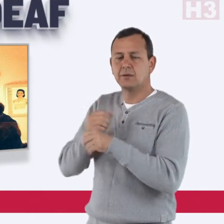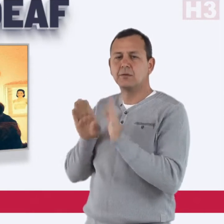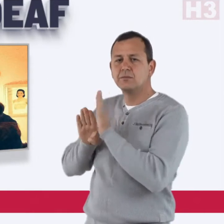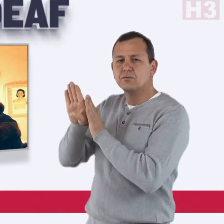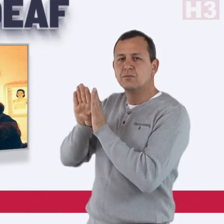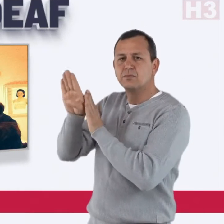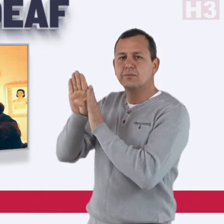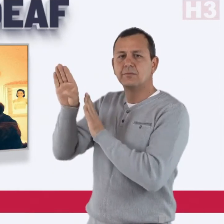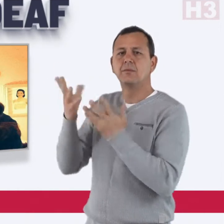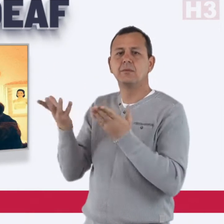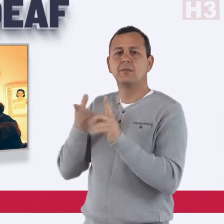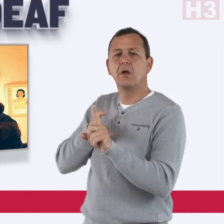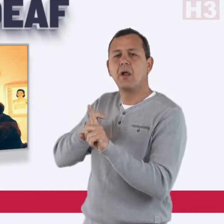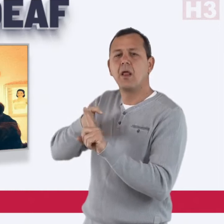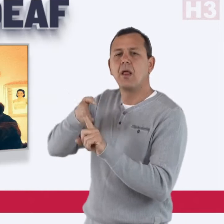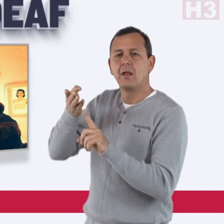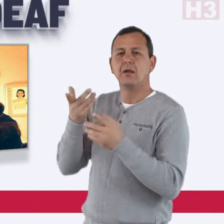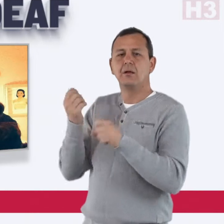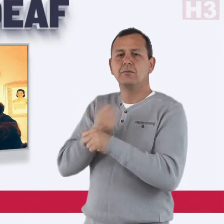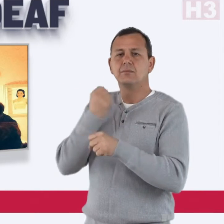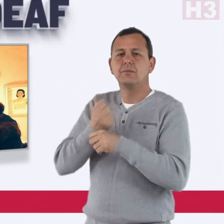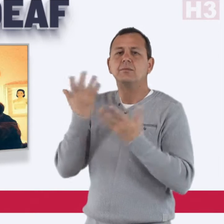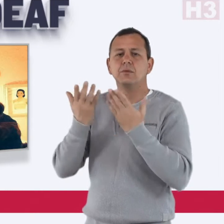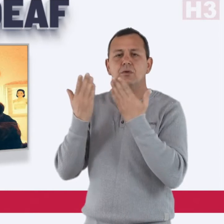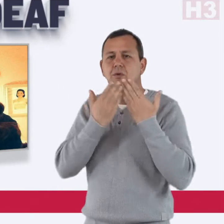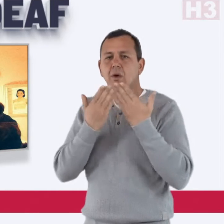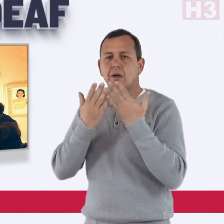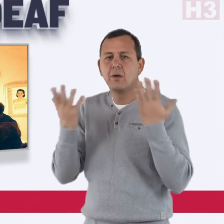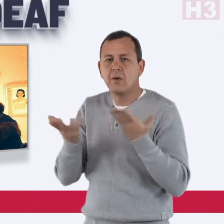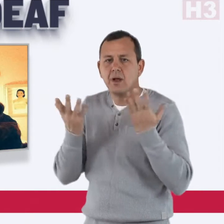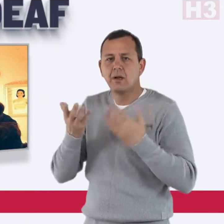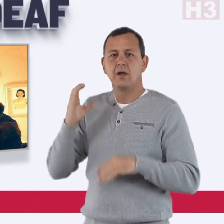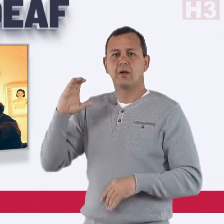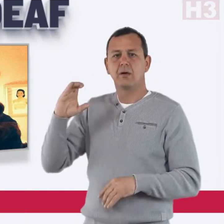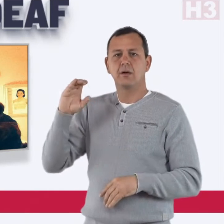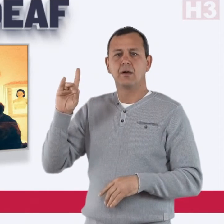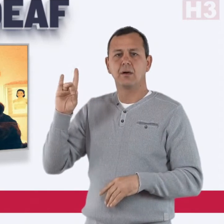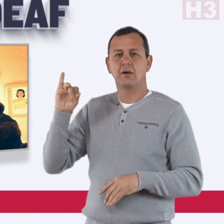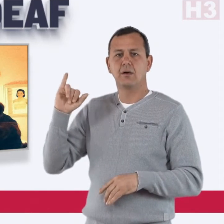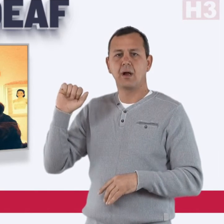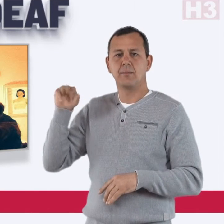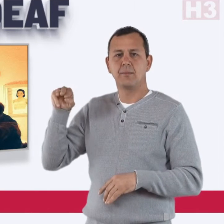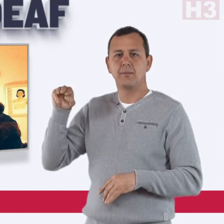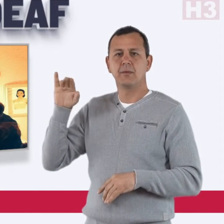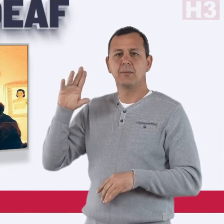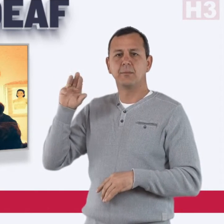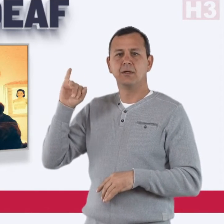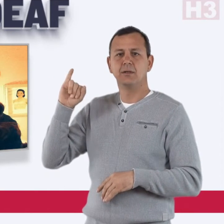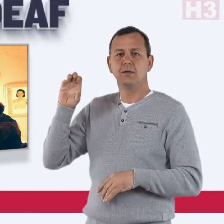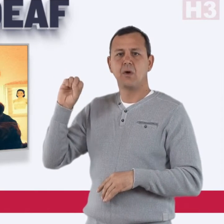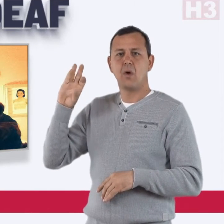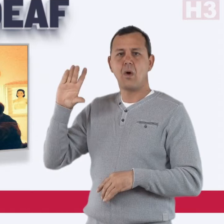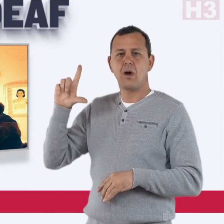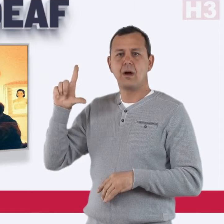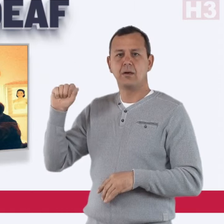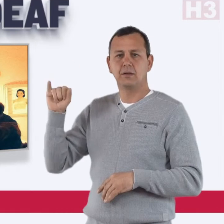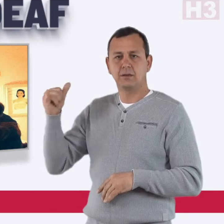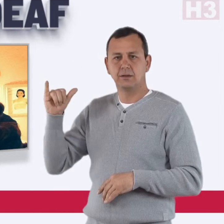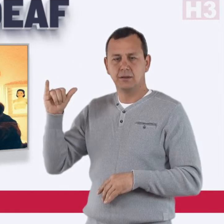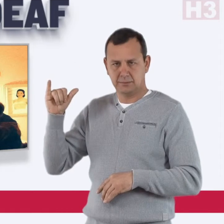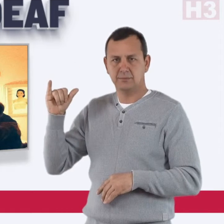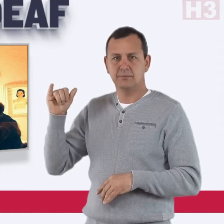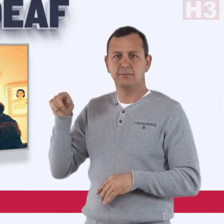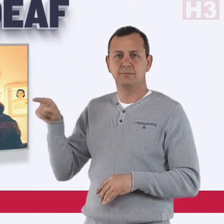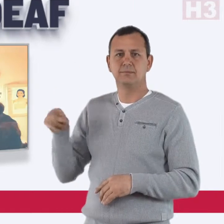focus on careers related to her major, criminology.